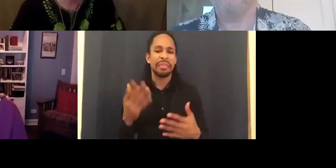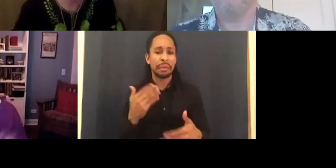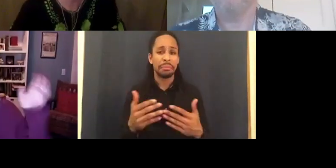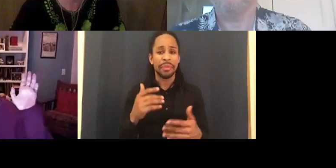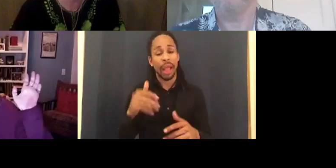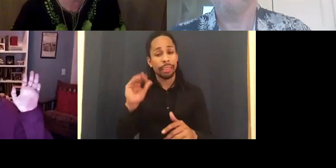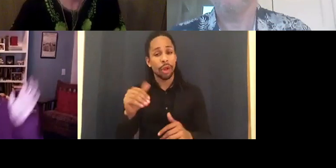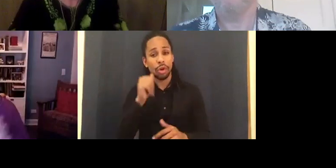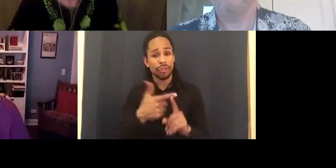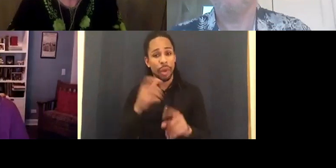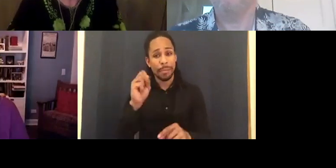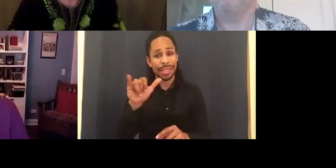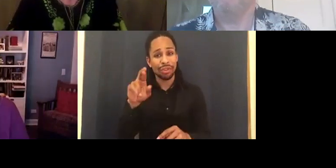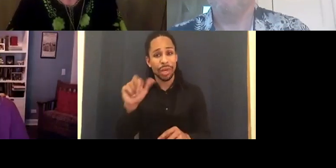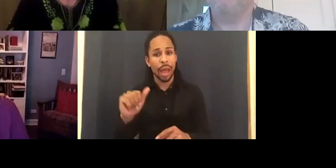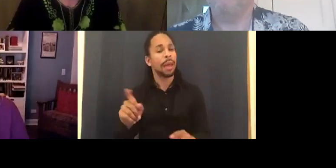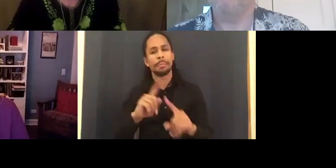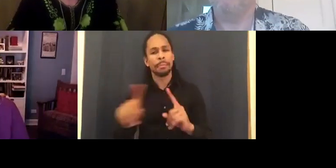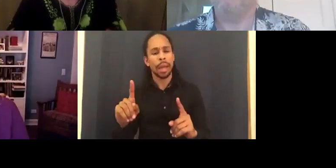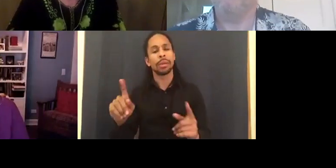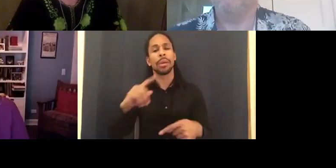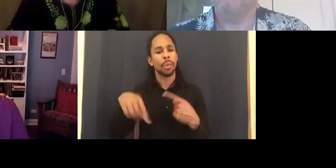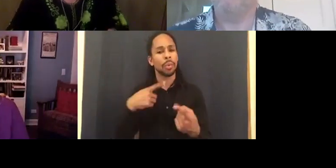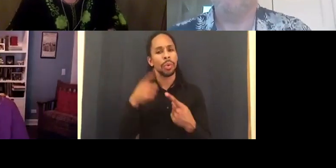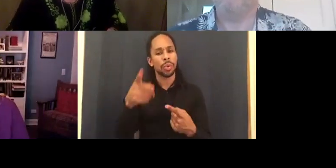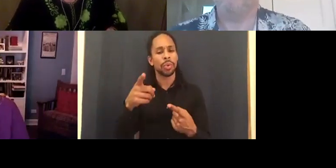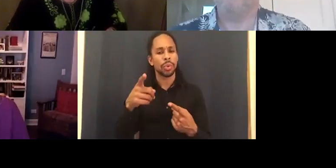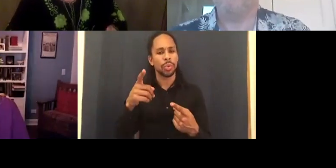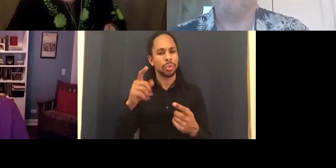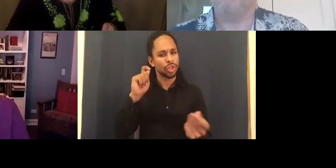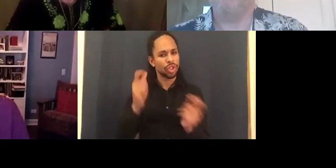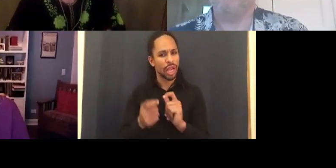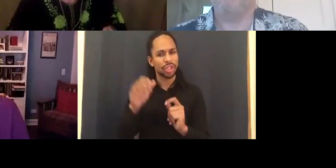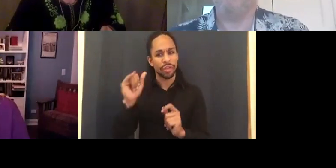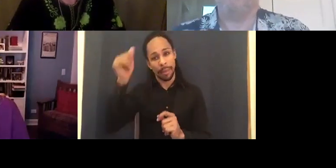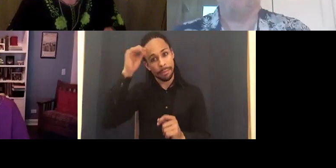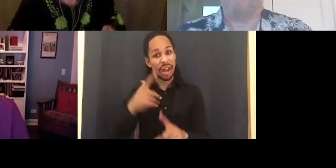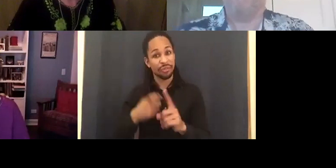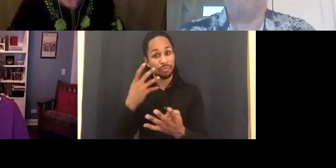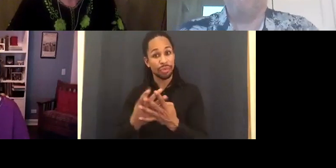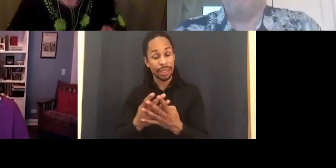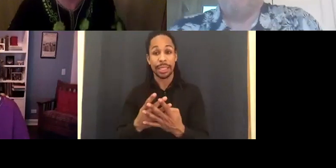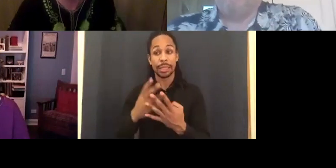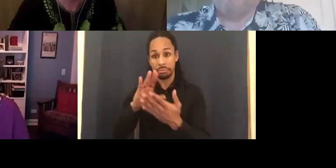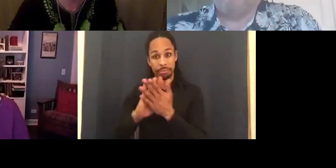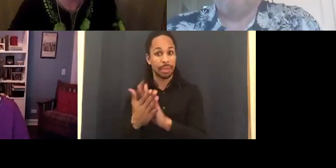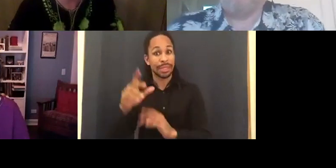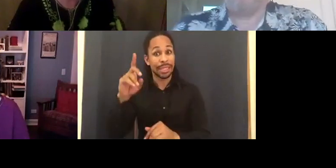The fact that our battle scar way of dealing with life will equip us with the